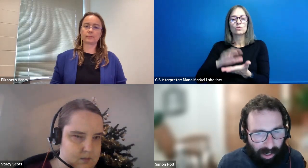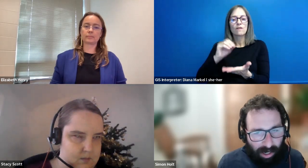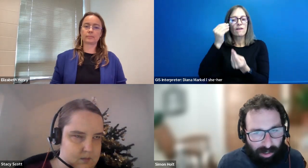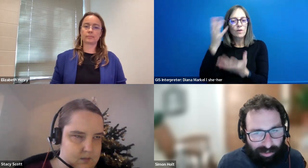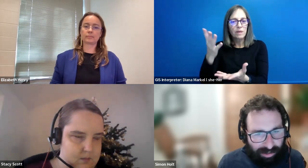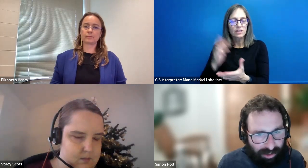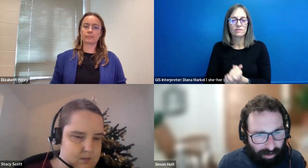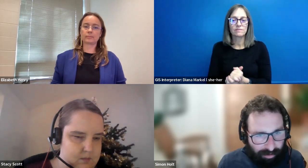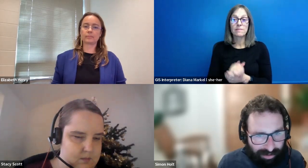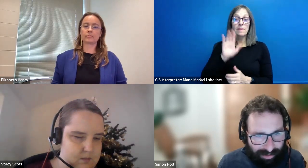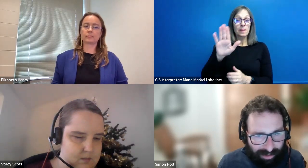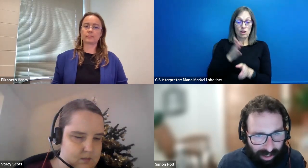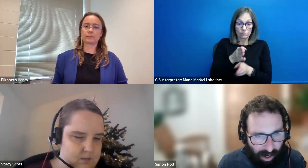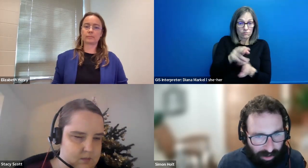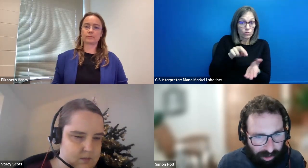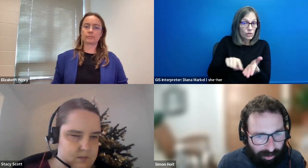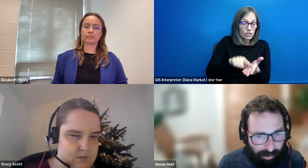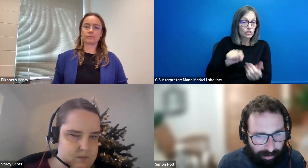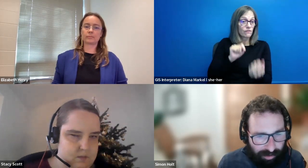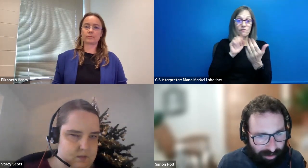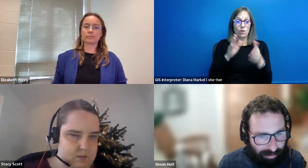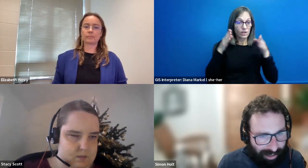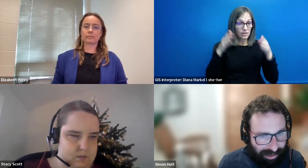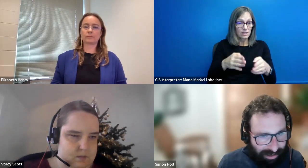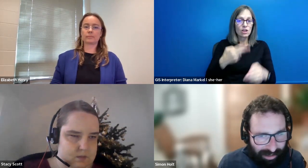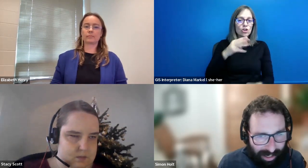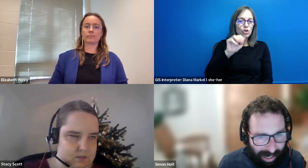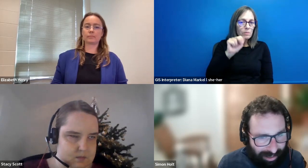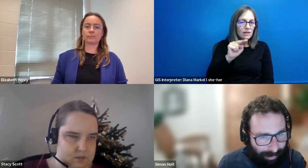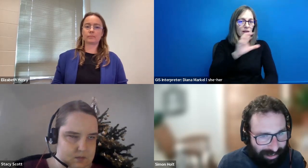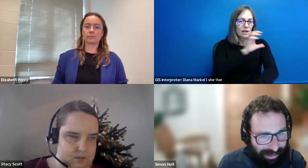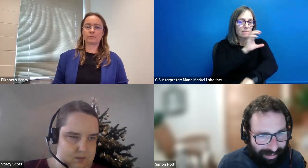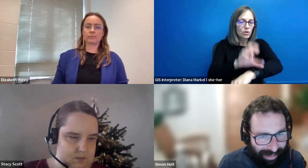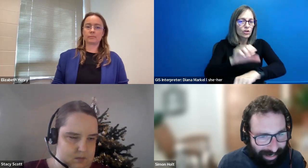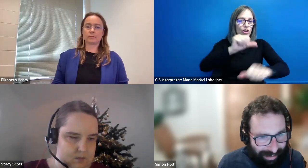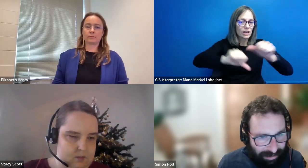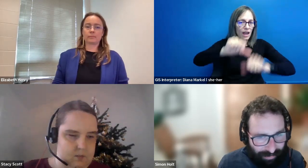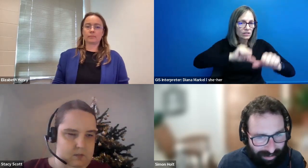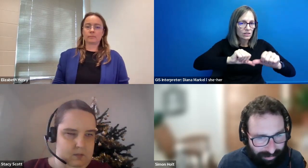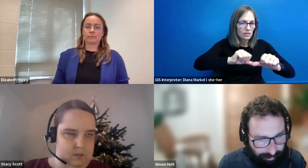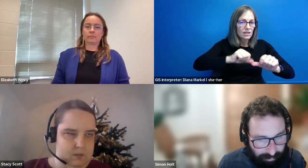Simon Holt: Her research focuses on human computer interaction, Simon Holt: especially interface